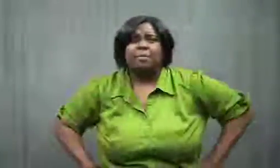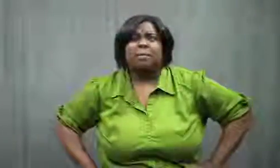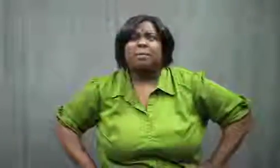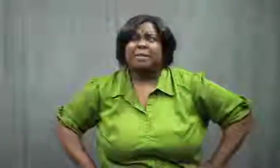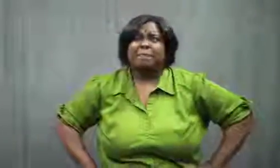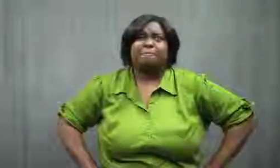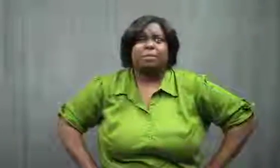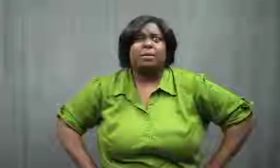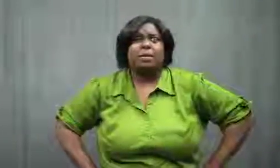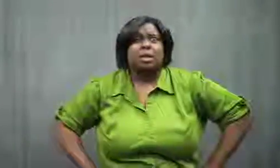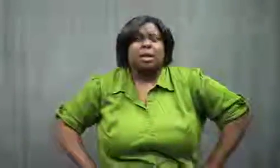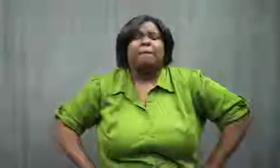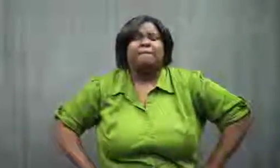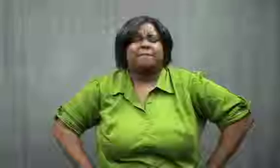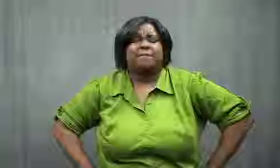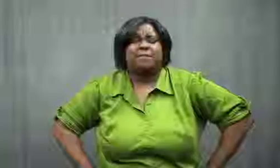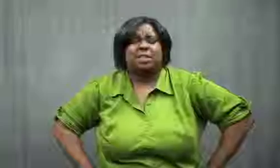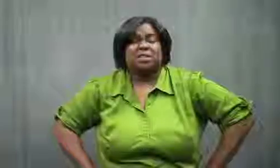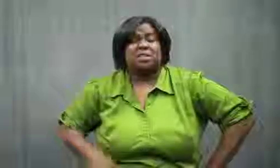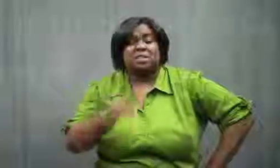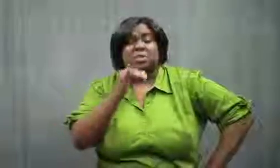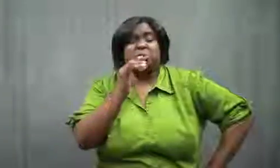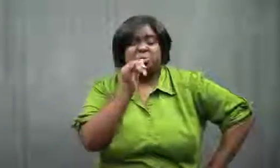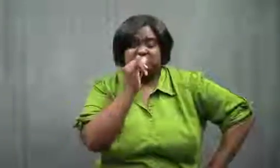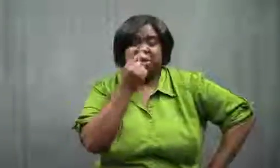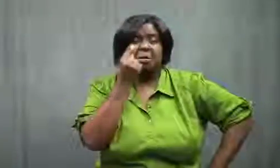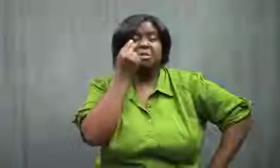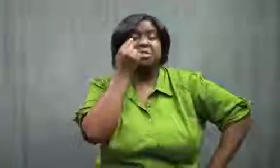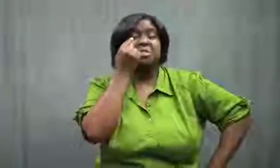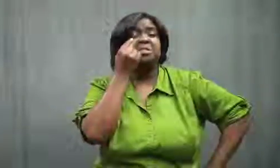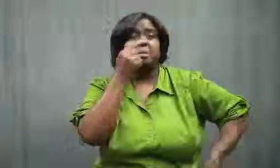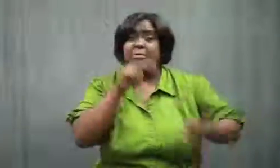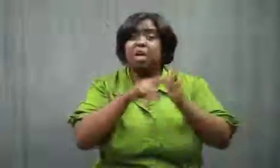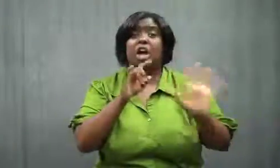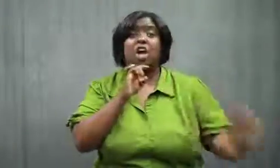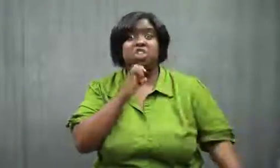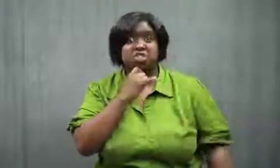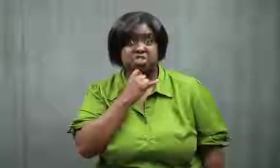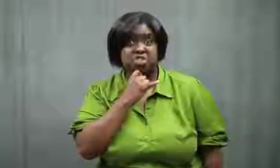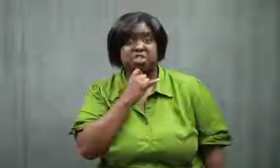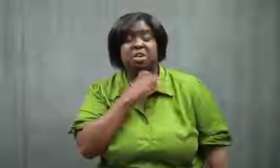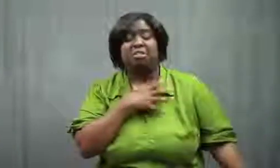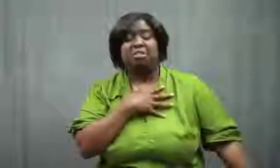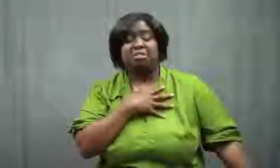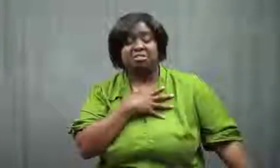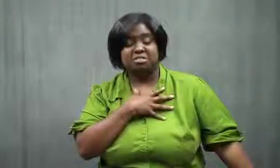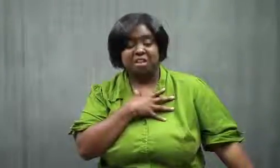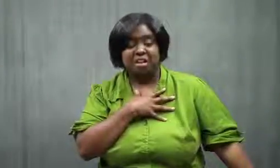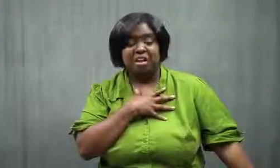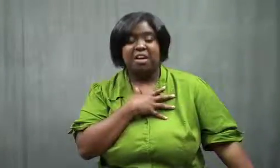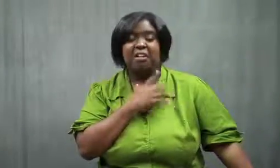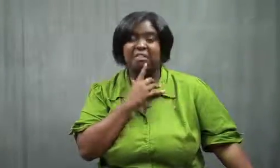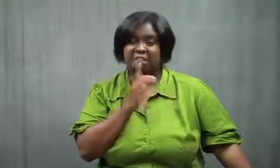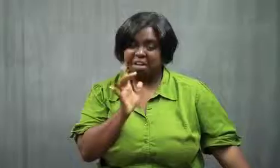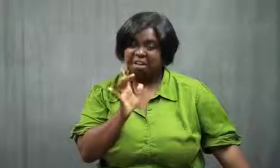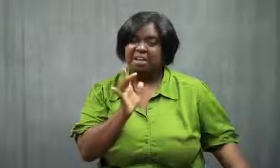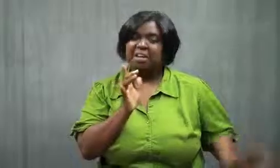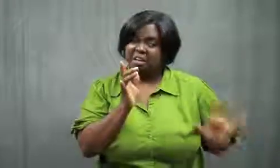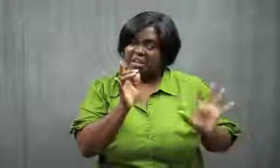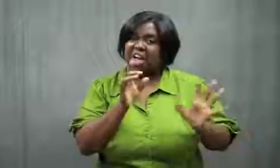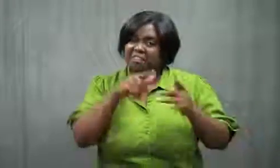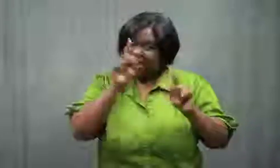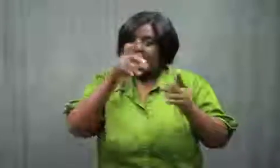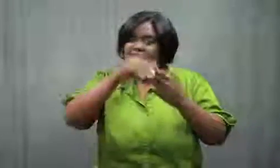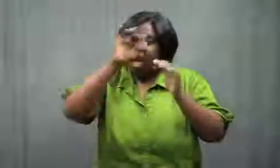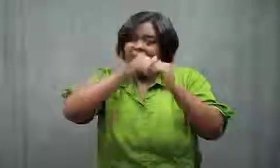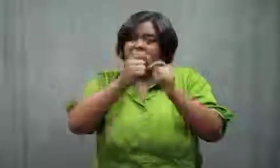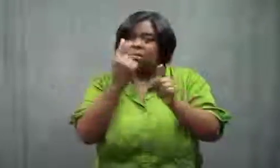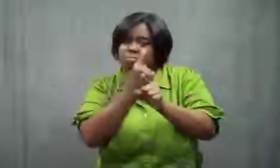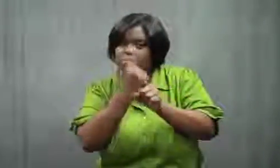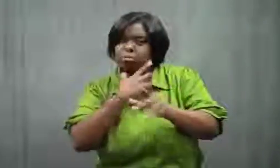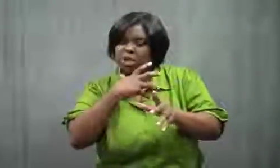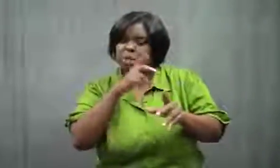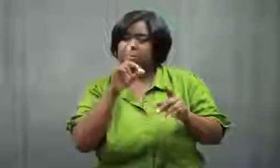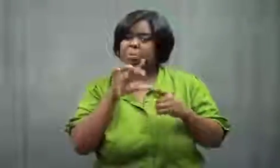I had tears in my eyes. I was in serious pain here.